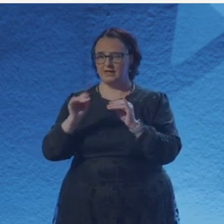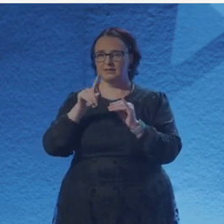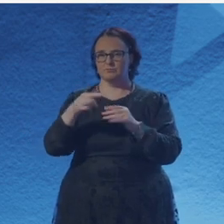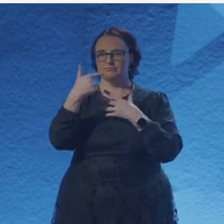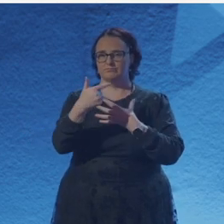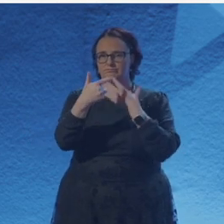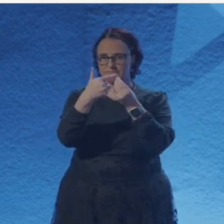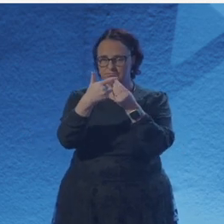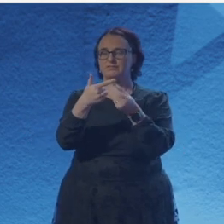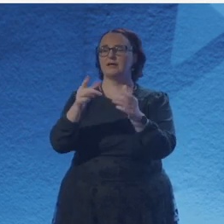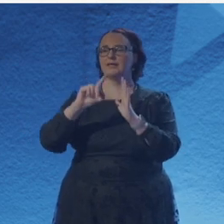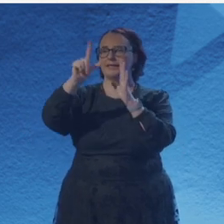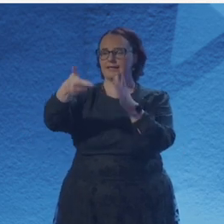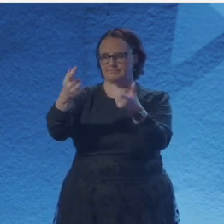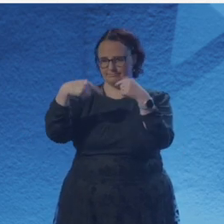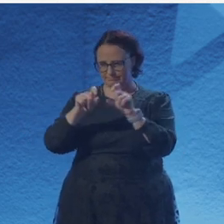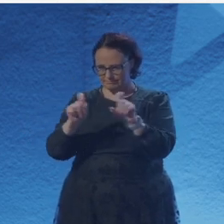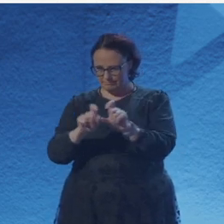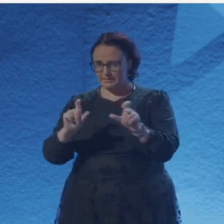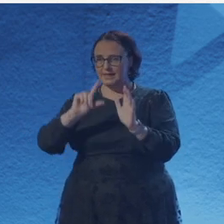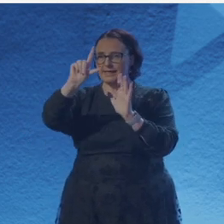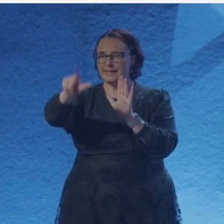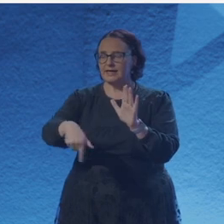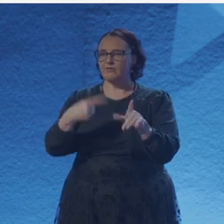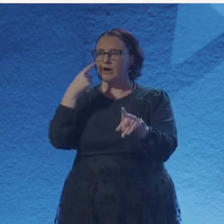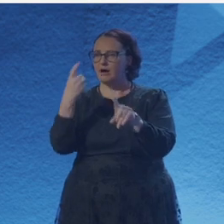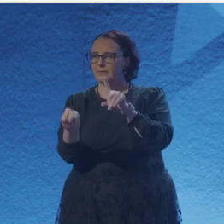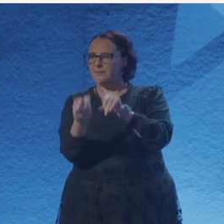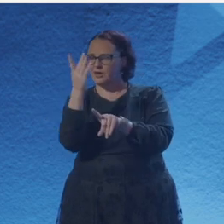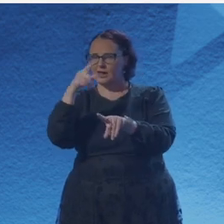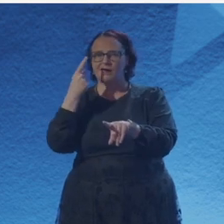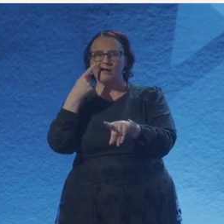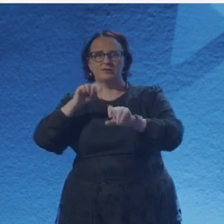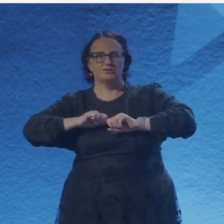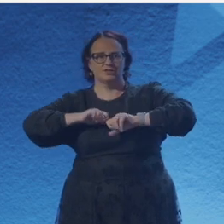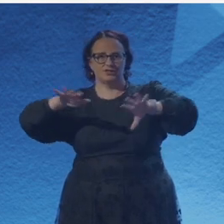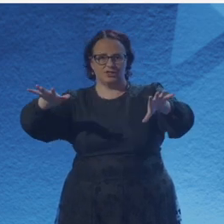Rosamund Taylor, Iggy McGovern, Rucha Benare and Saoirse Anton. So thank you so much.